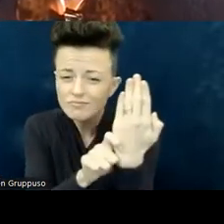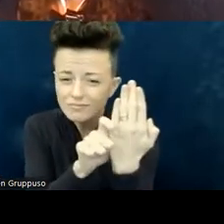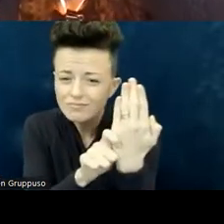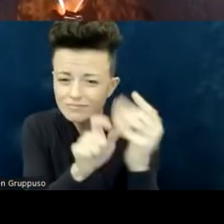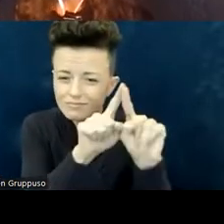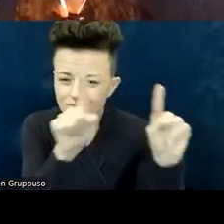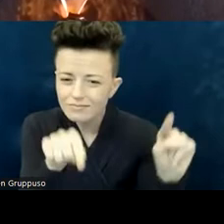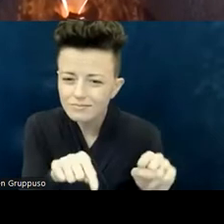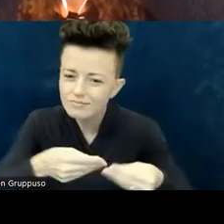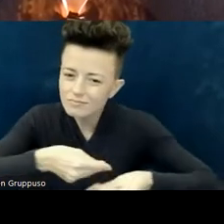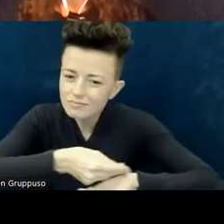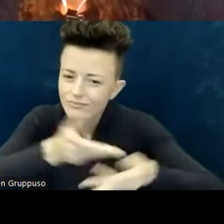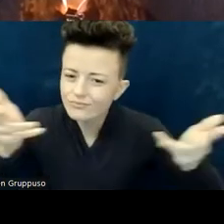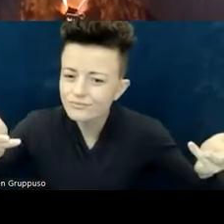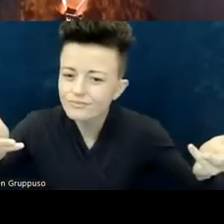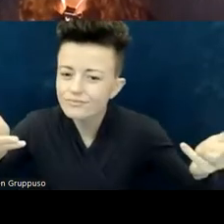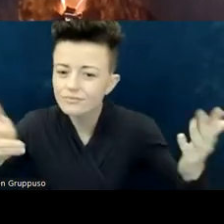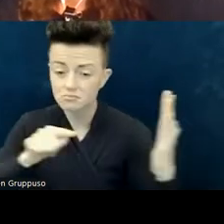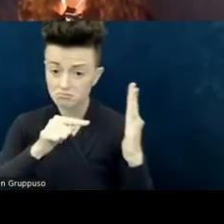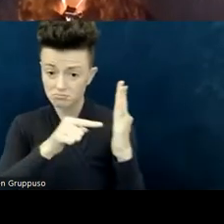Is it in a format that you can use?